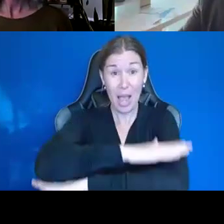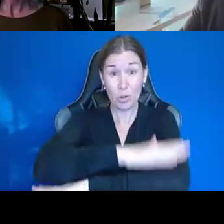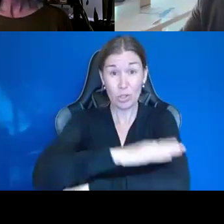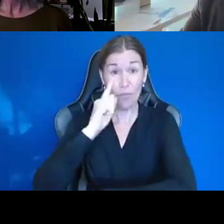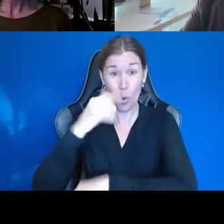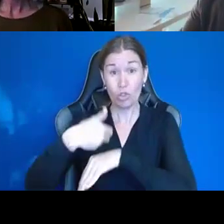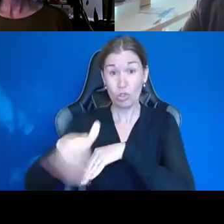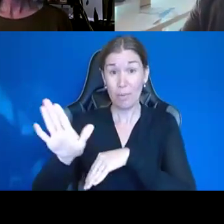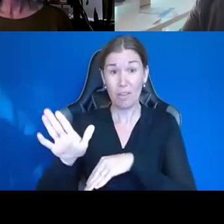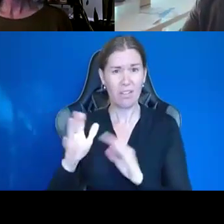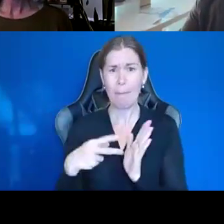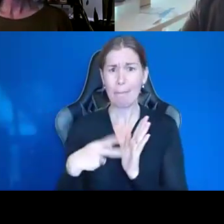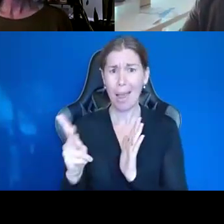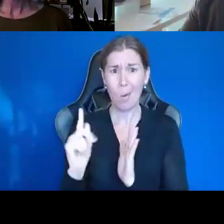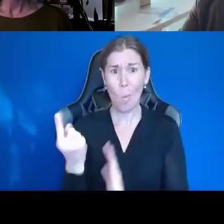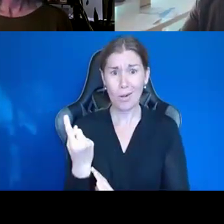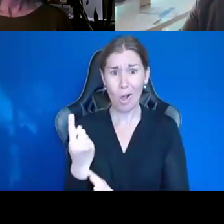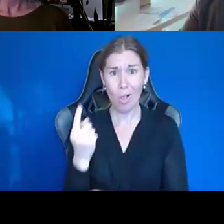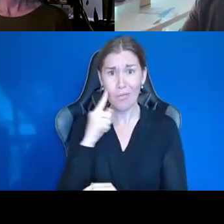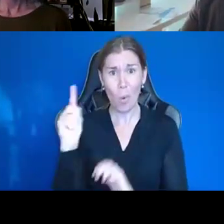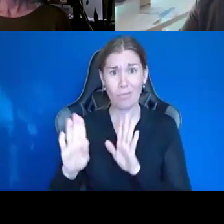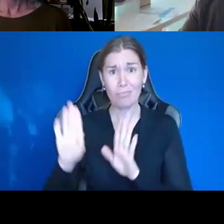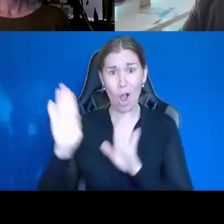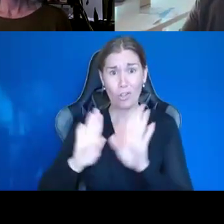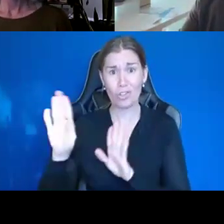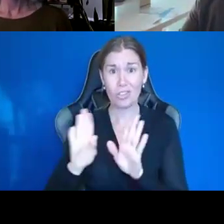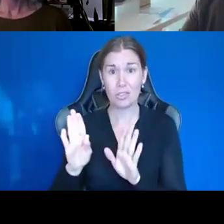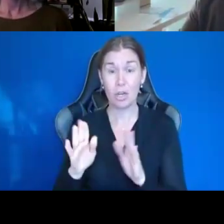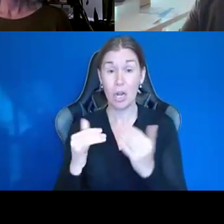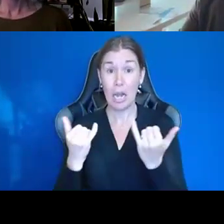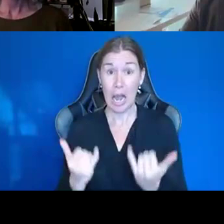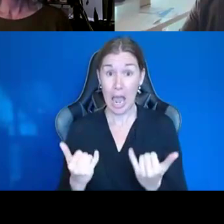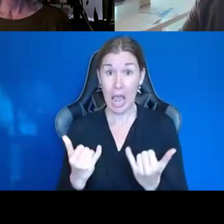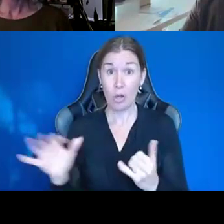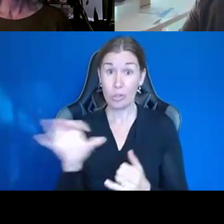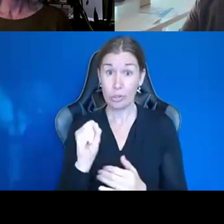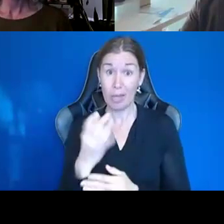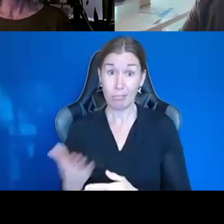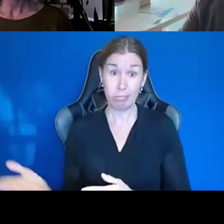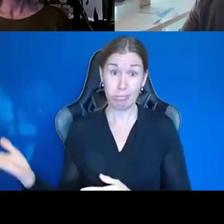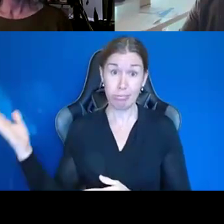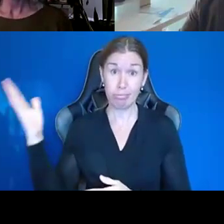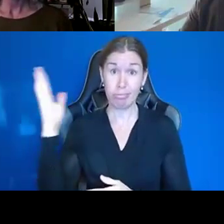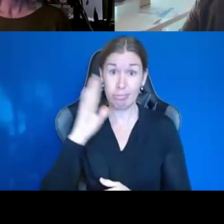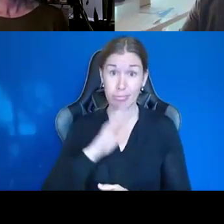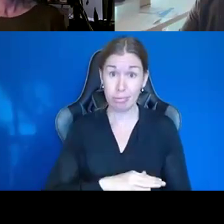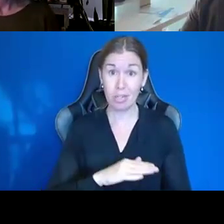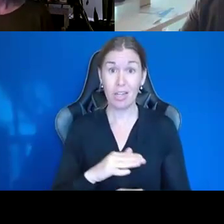I paid $1 on an auction, you know. Now, it took me a whole day my whole family pulling those off the wall.